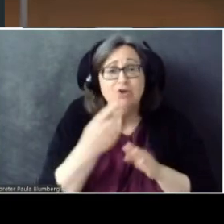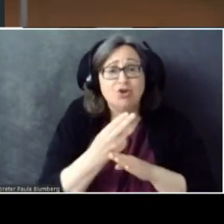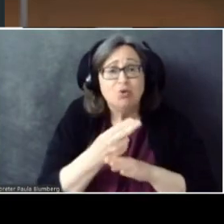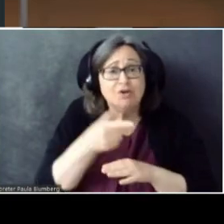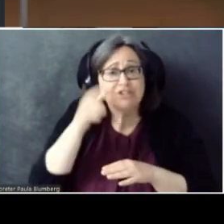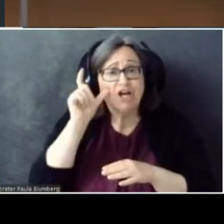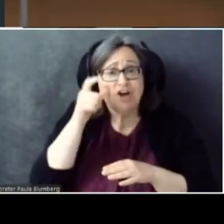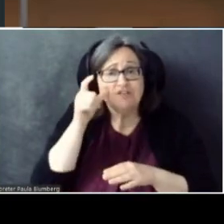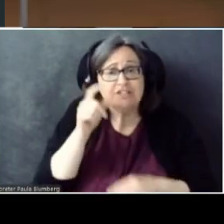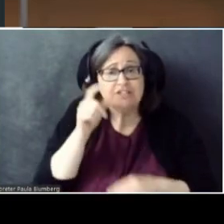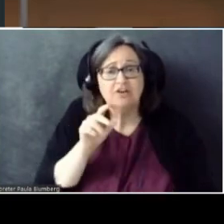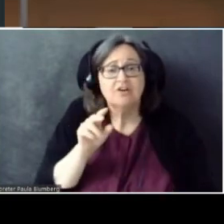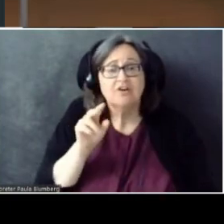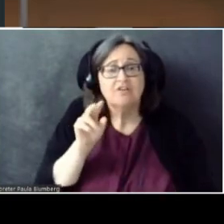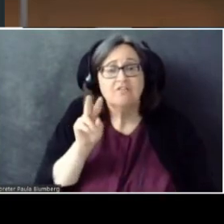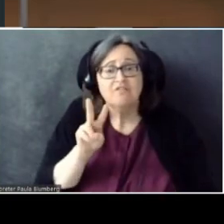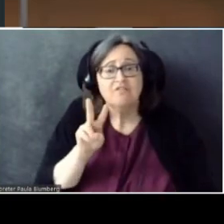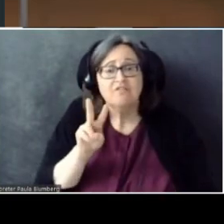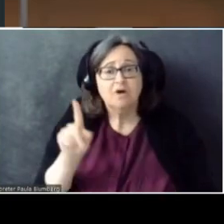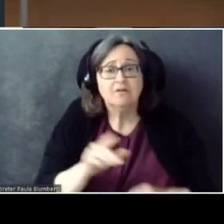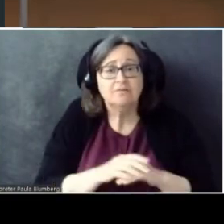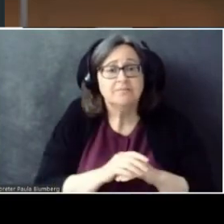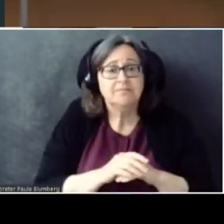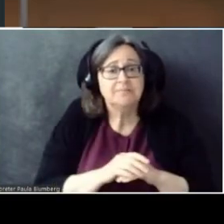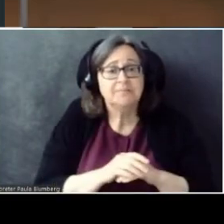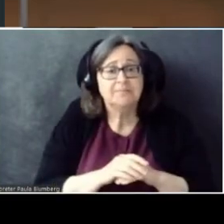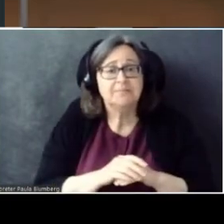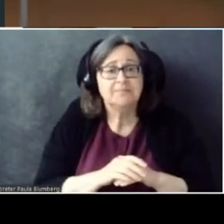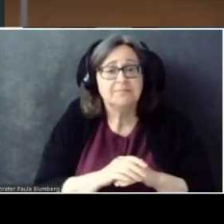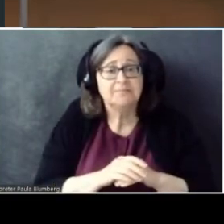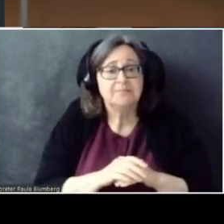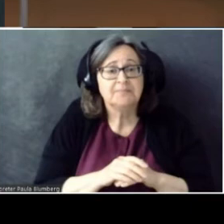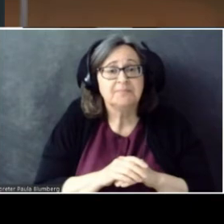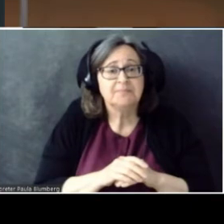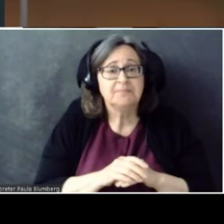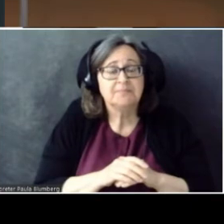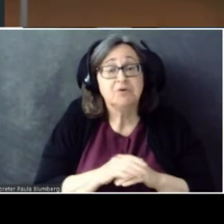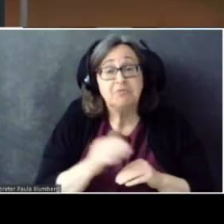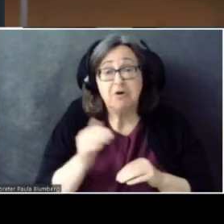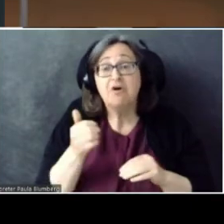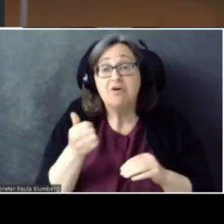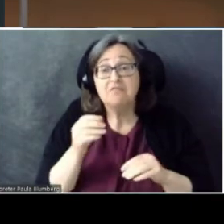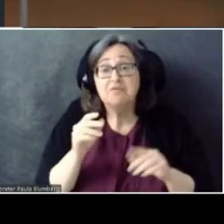A handful of you. That's great.